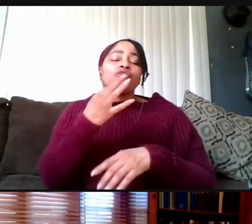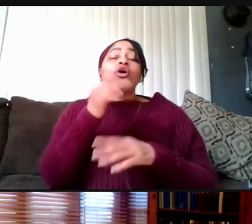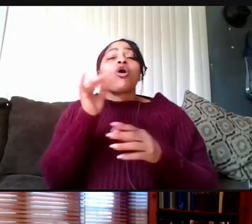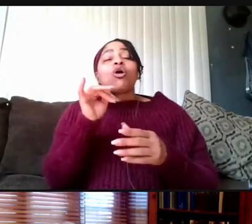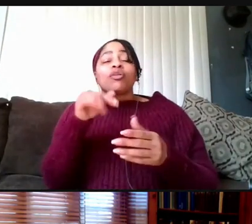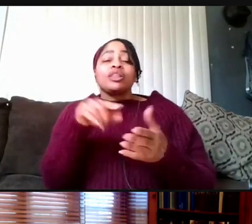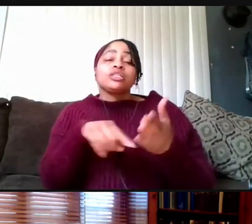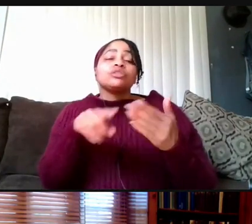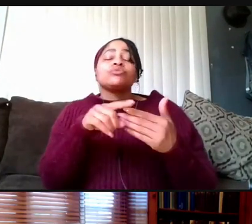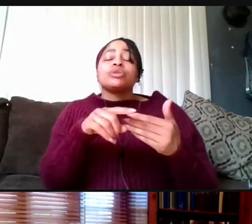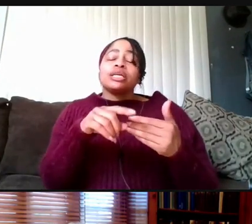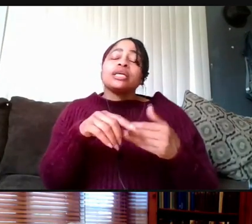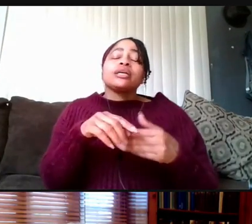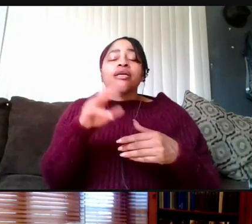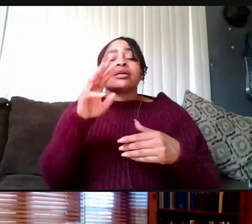has first dose appointments available.